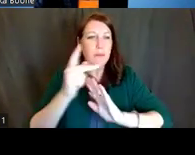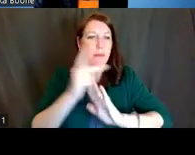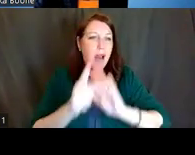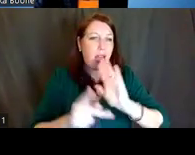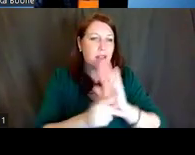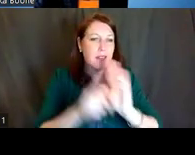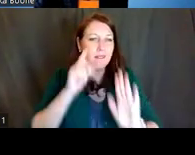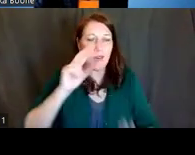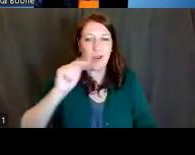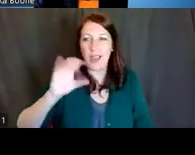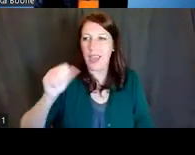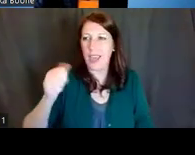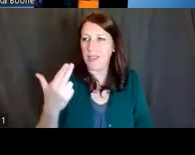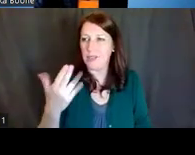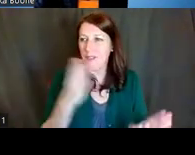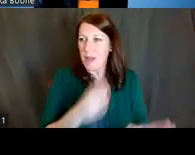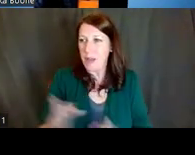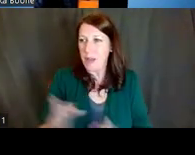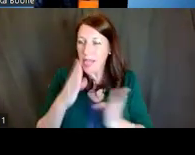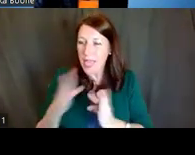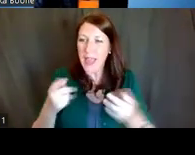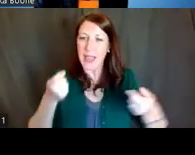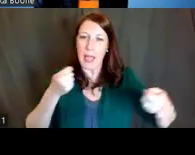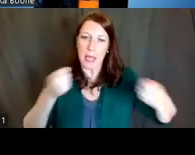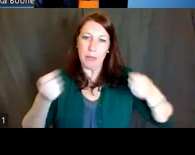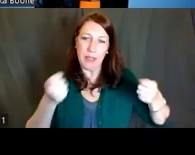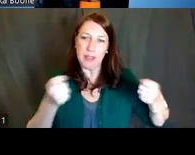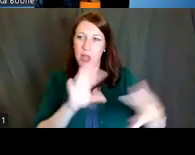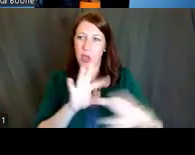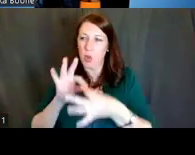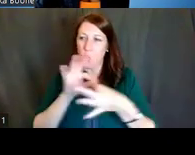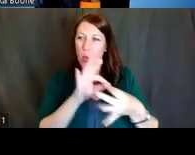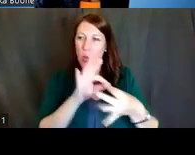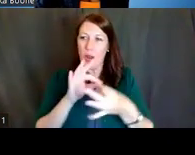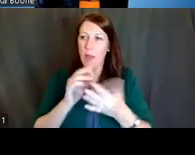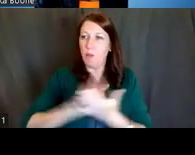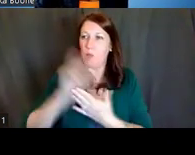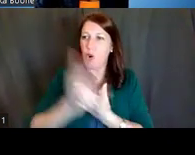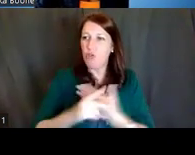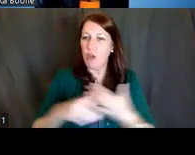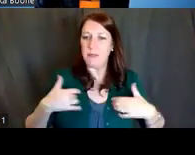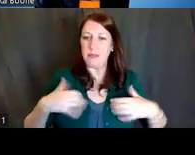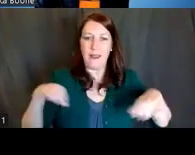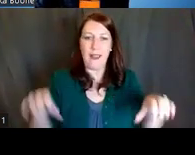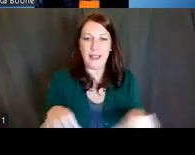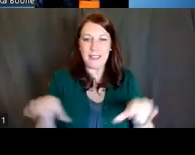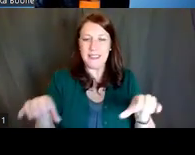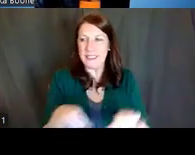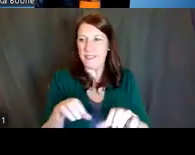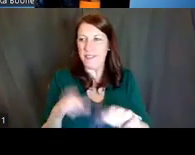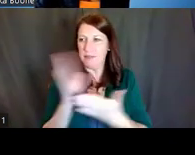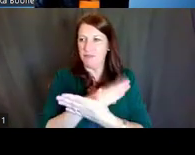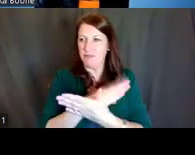and for planning, managing and coordinating programs and activities across the NIH. And of course,